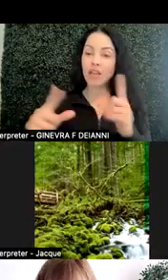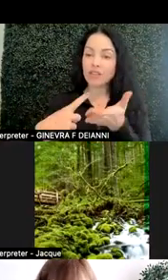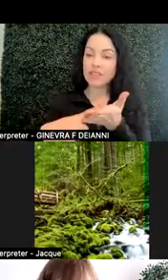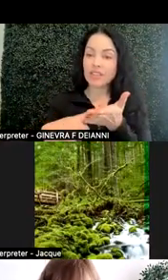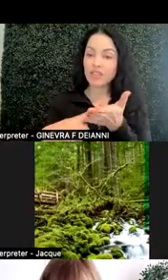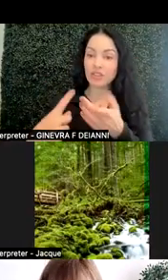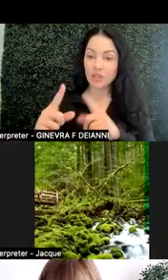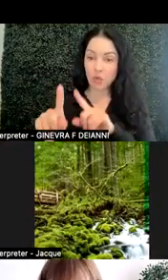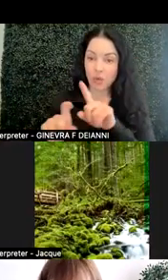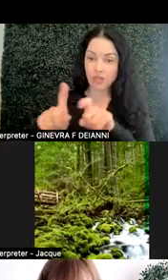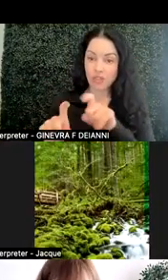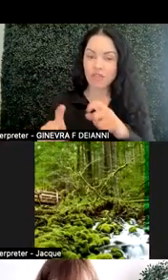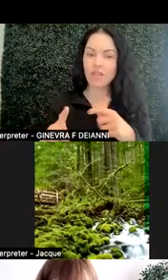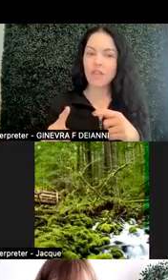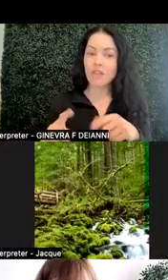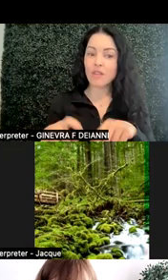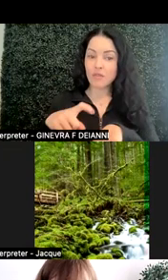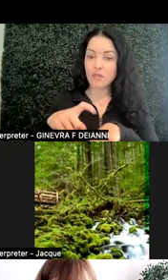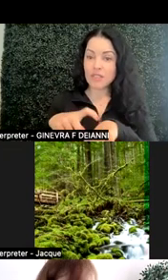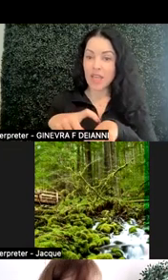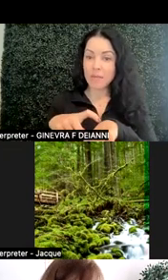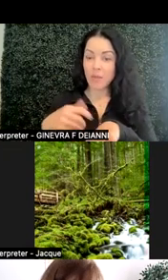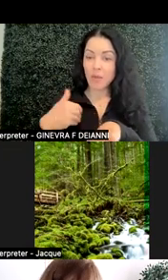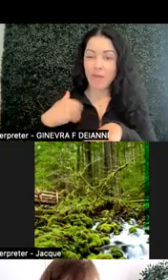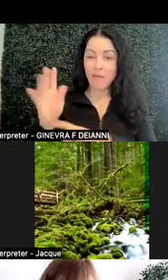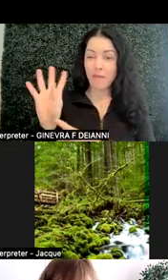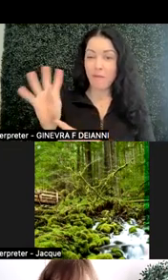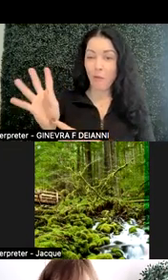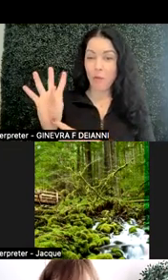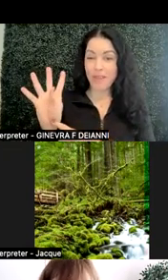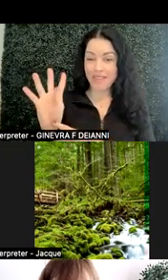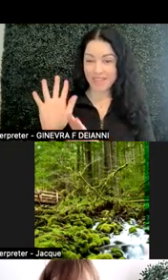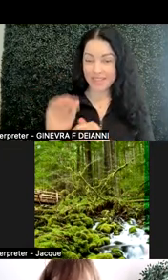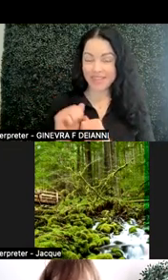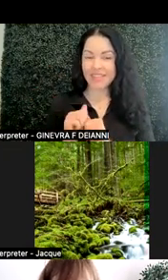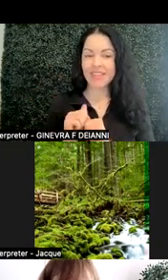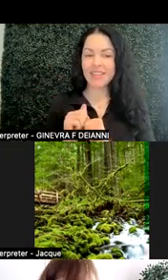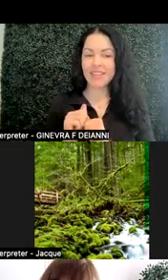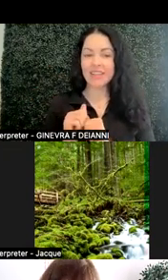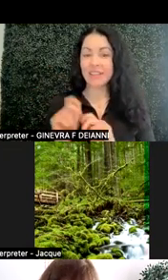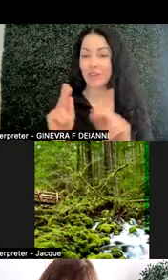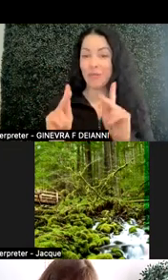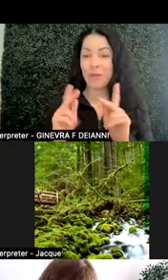So as far as our timing, we have four minutes. If folks want to throw things in the chat